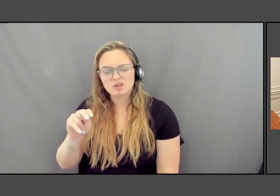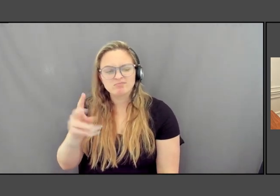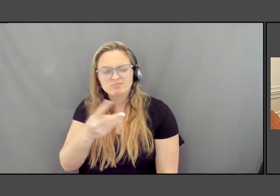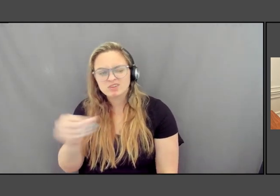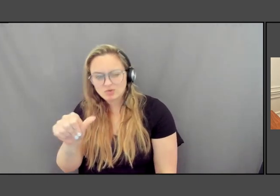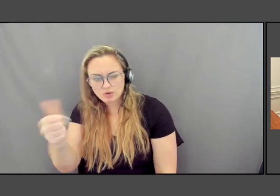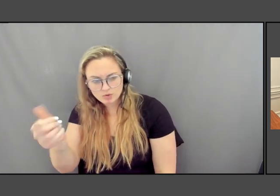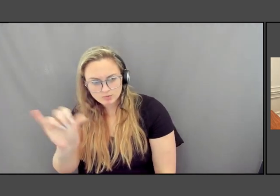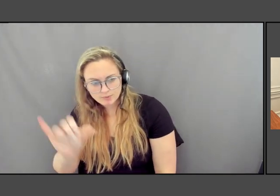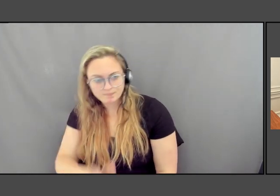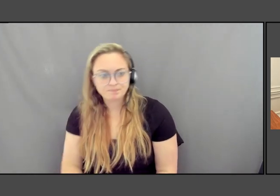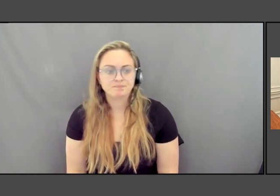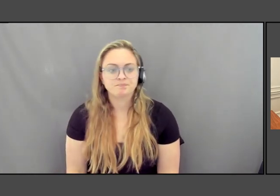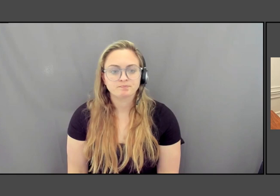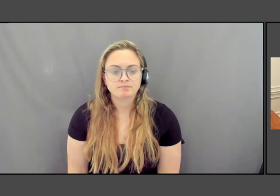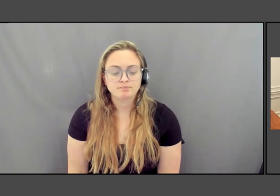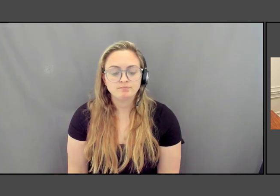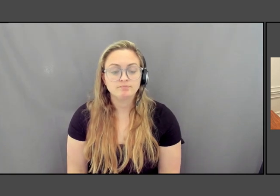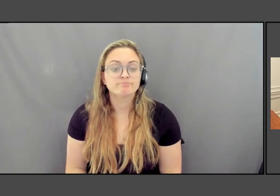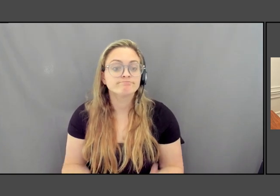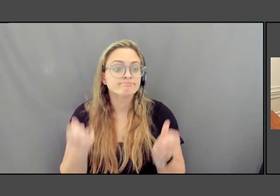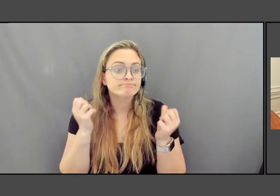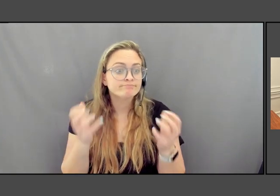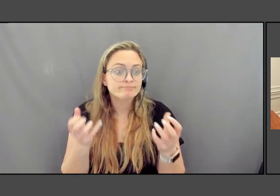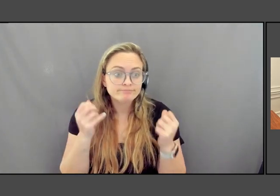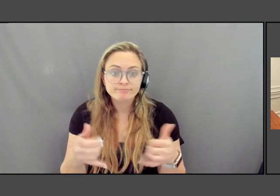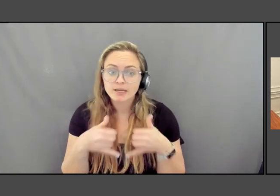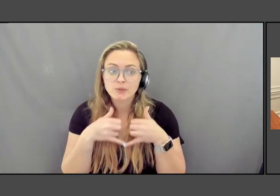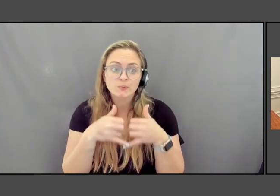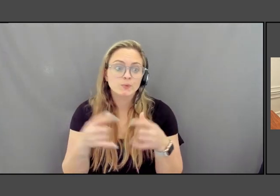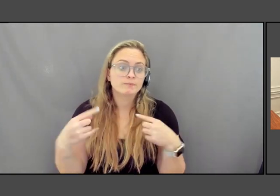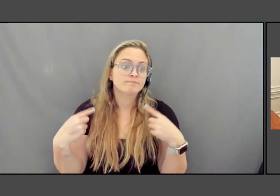Among her many, many awards, Maya Lin is a 2016 recipient